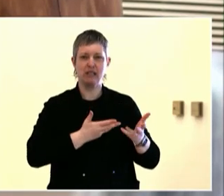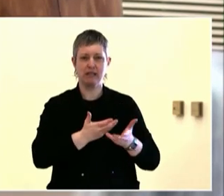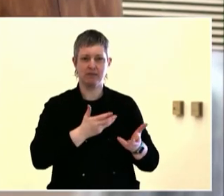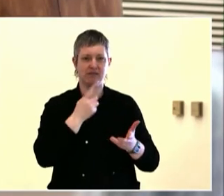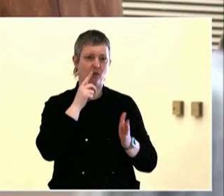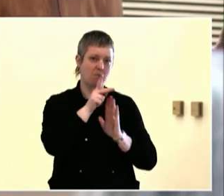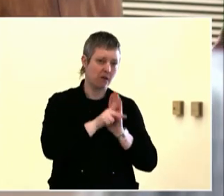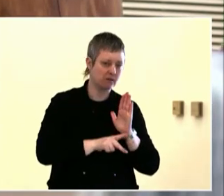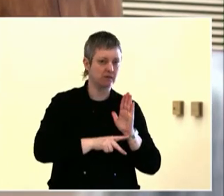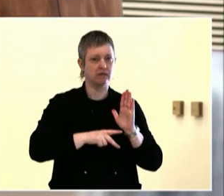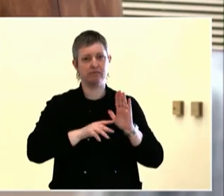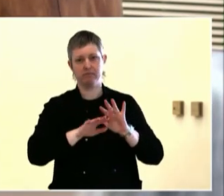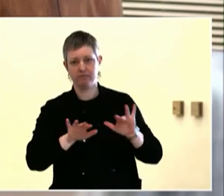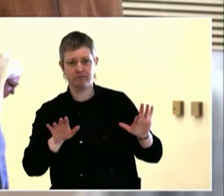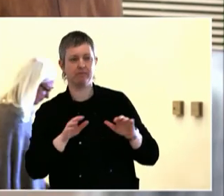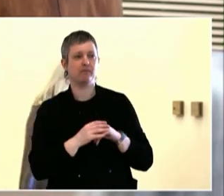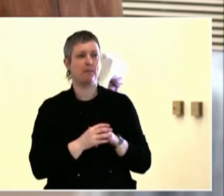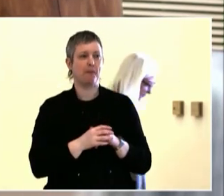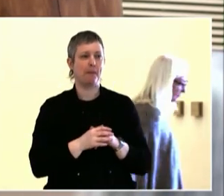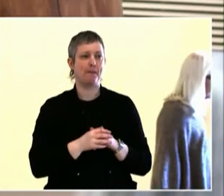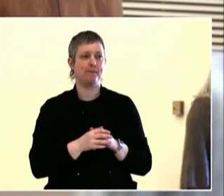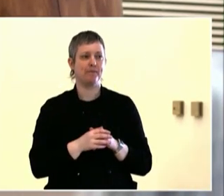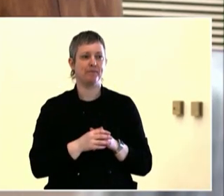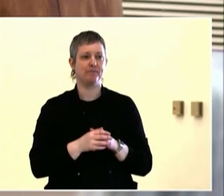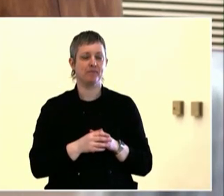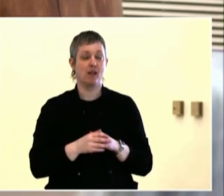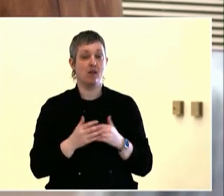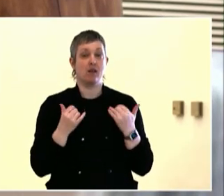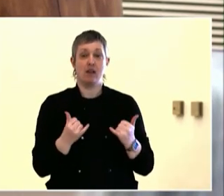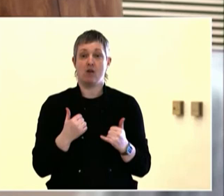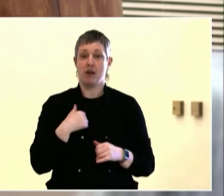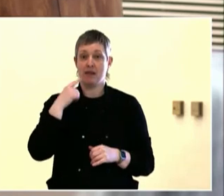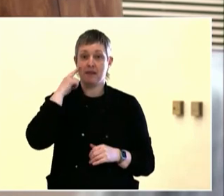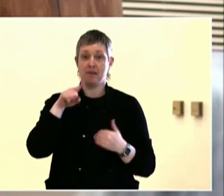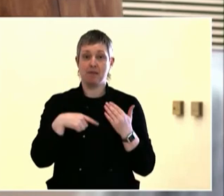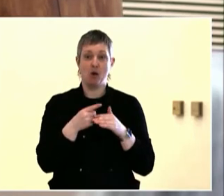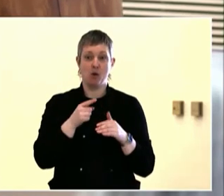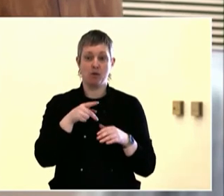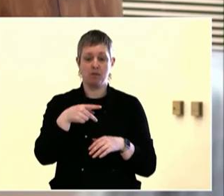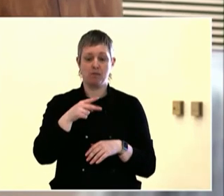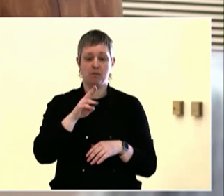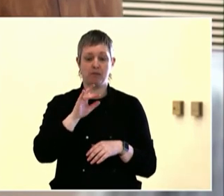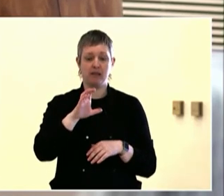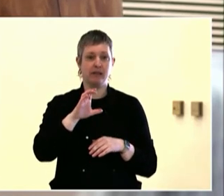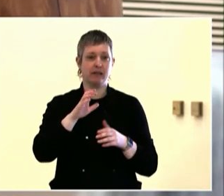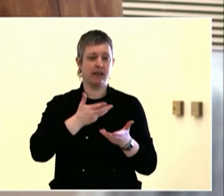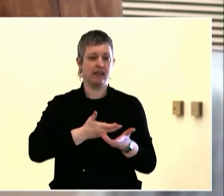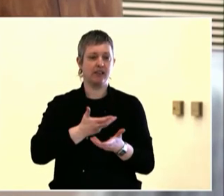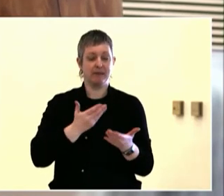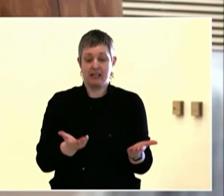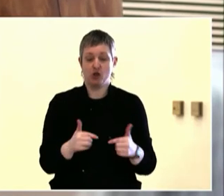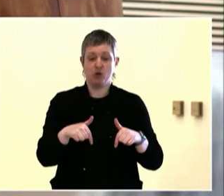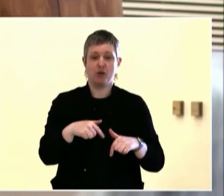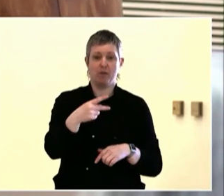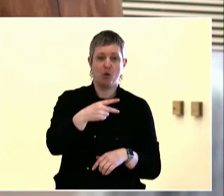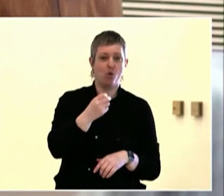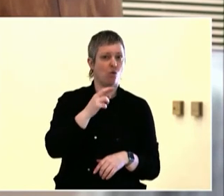Yesterday, what really stood out to me, and I'm looking at some of the many, many things that came out, but I'll highlight two